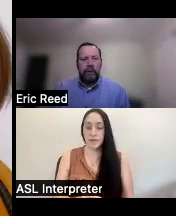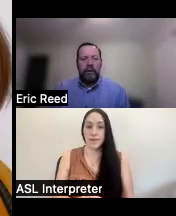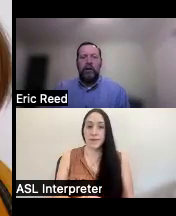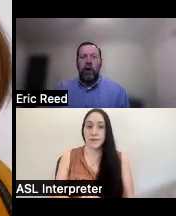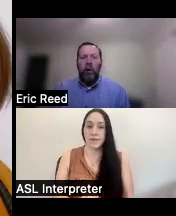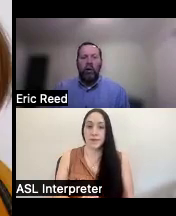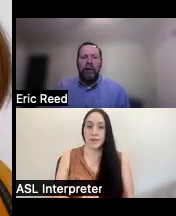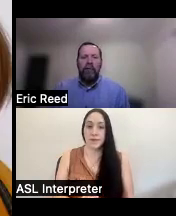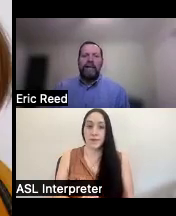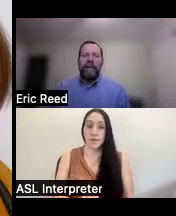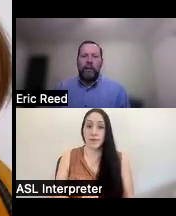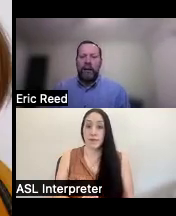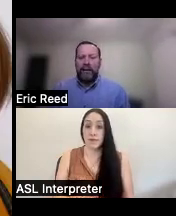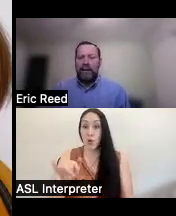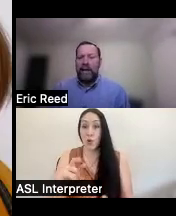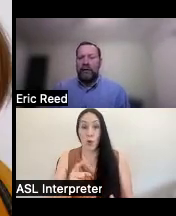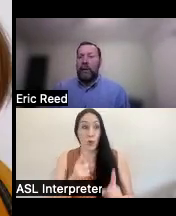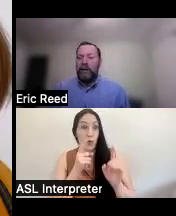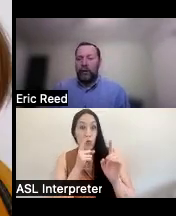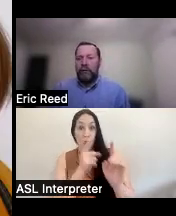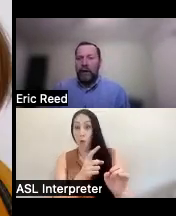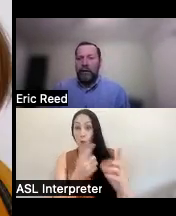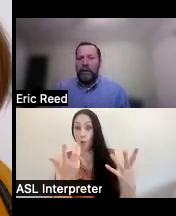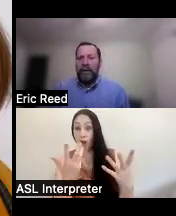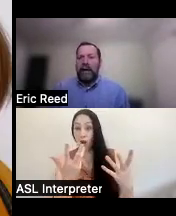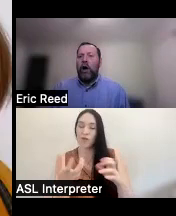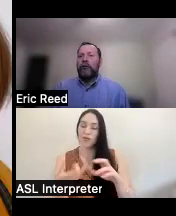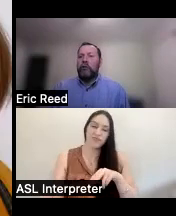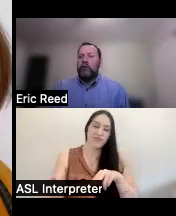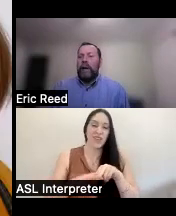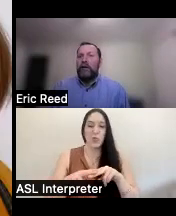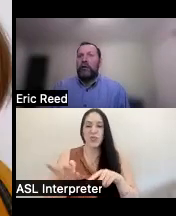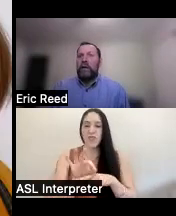the goal of at we like to say is to increase function and also to increase